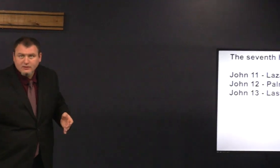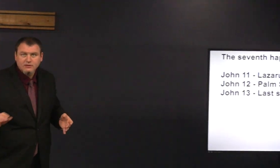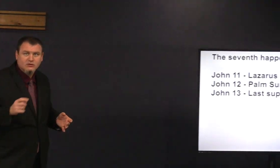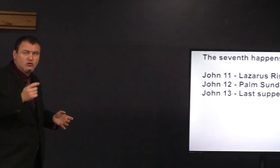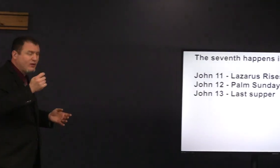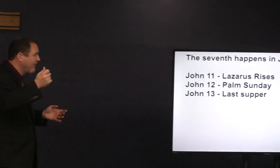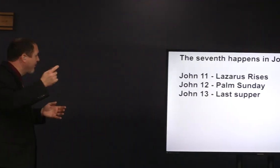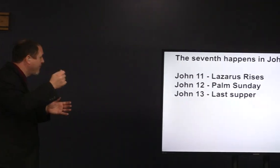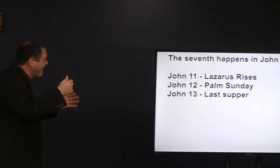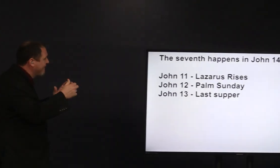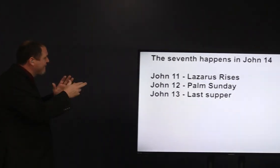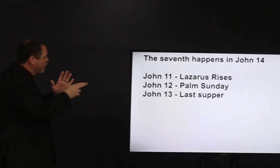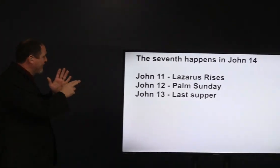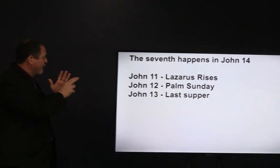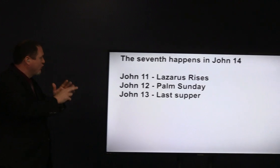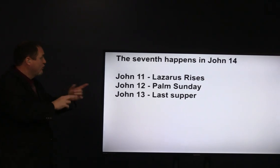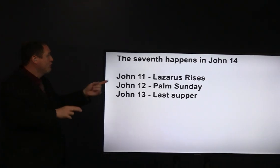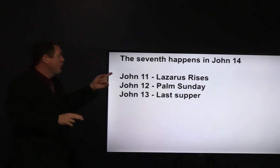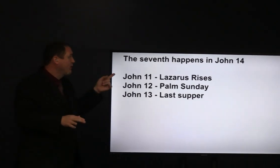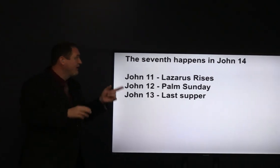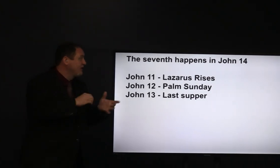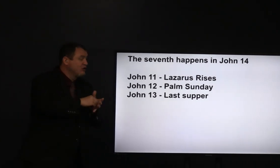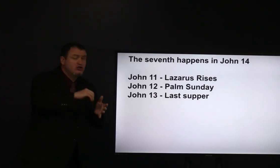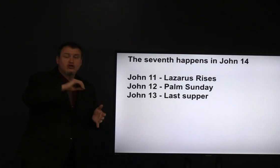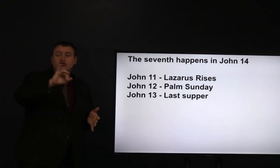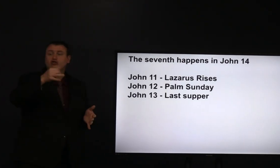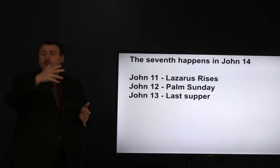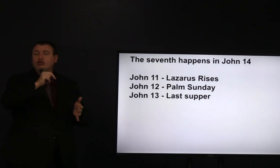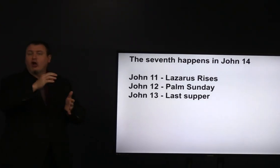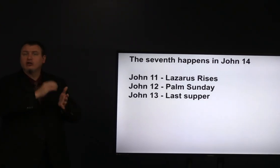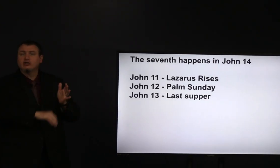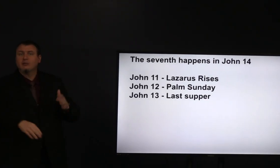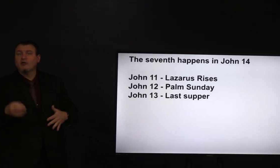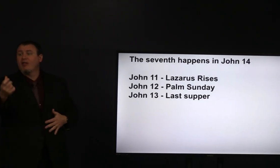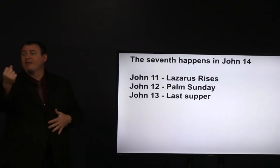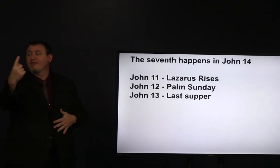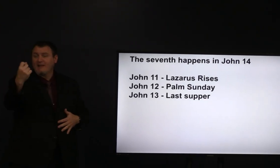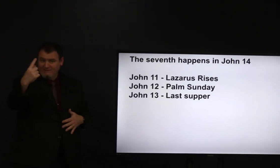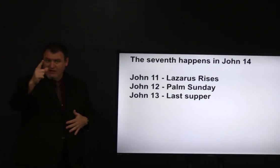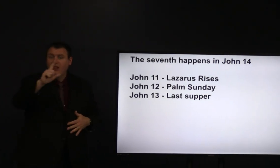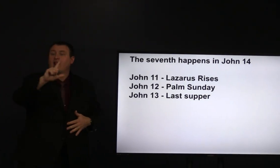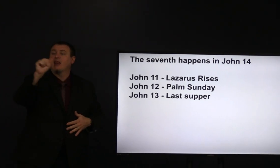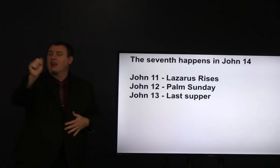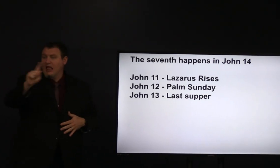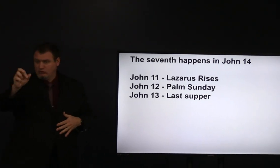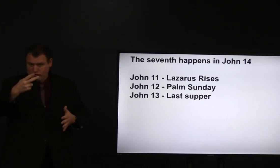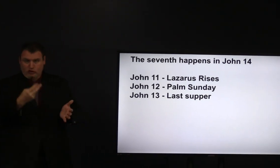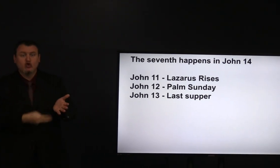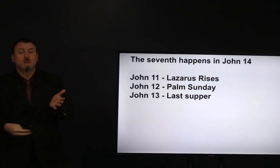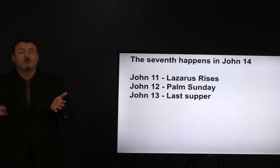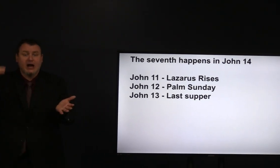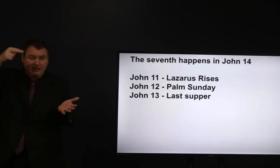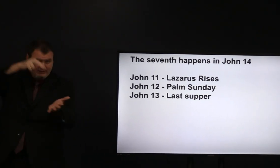let me get to chapter 14. so we talked about Lazarus rising in chapter 11.